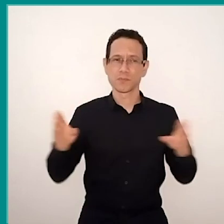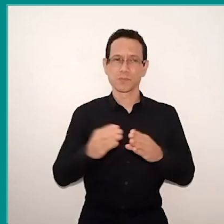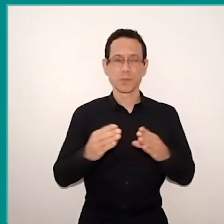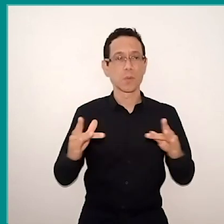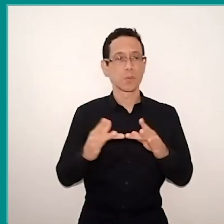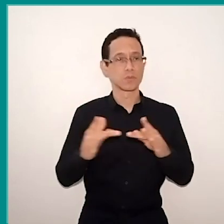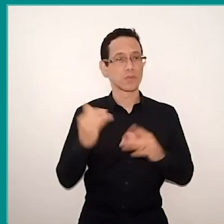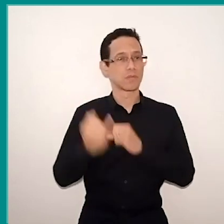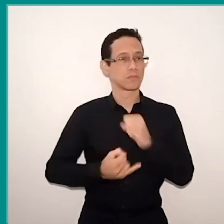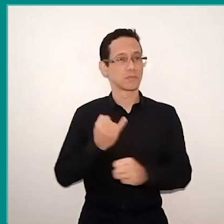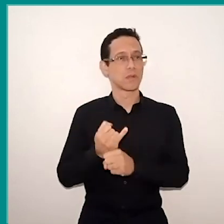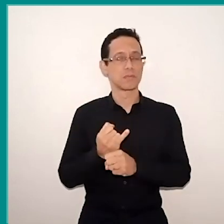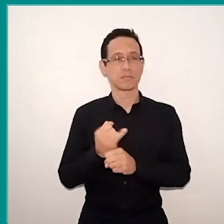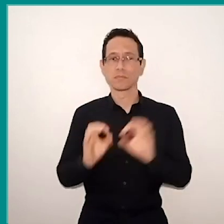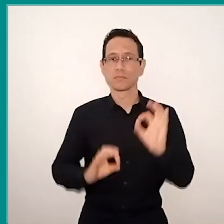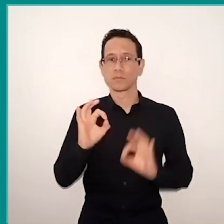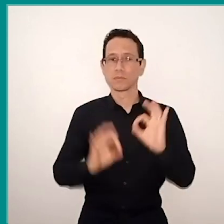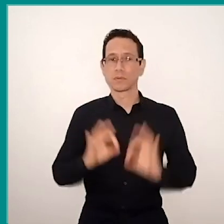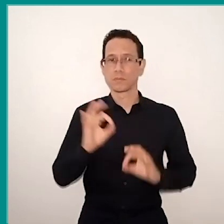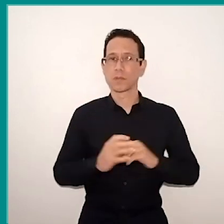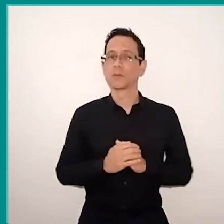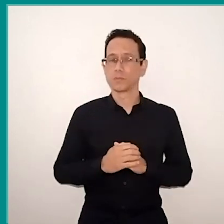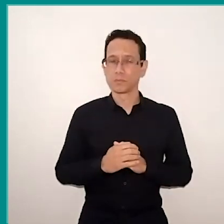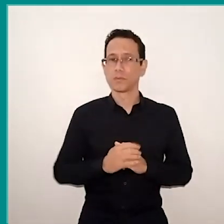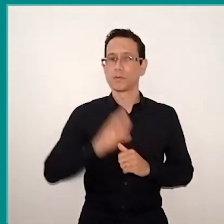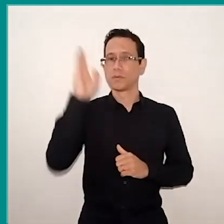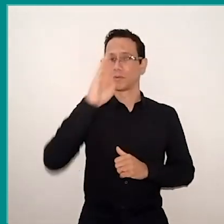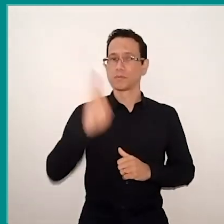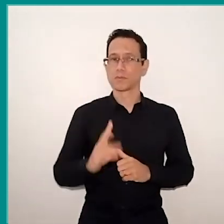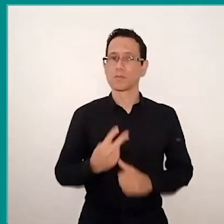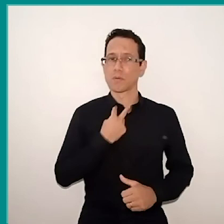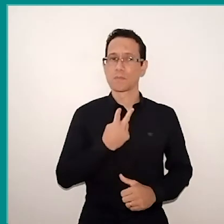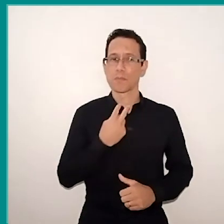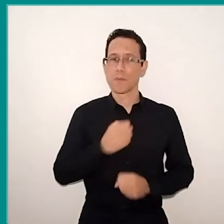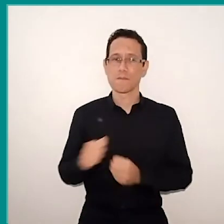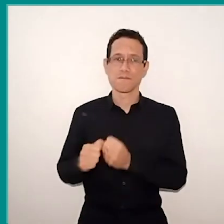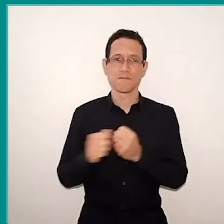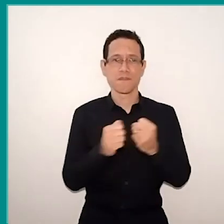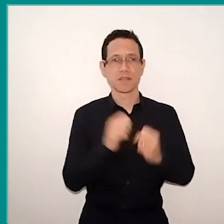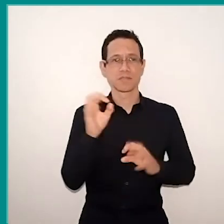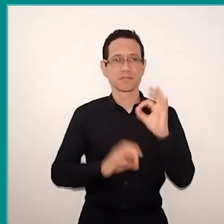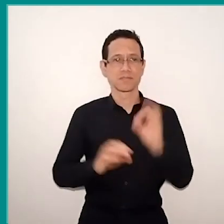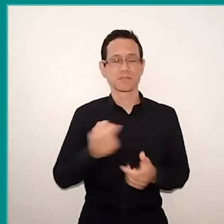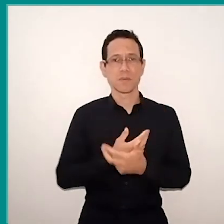but with a lot of planning. Brazil can't start doing things without thinking first.